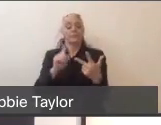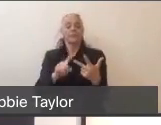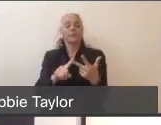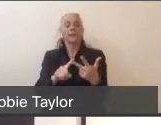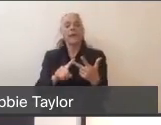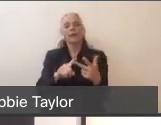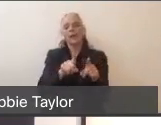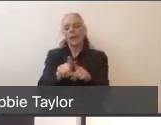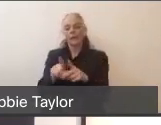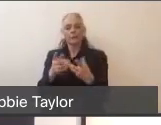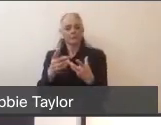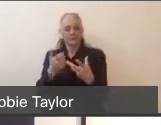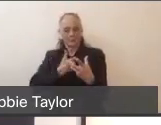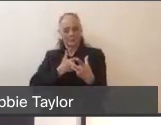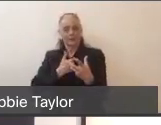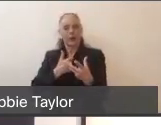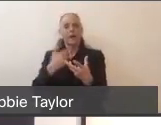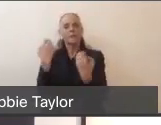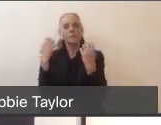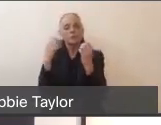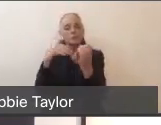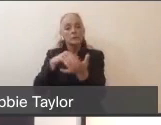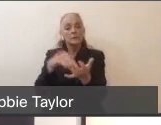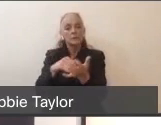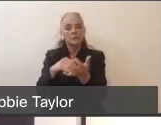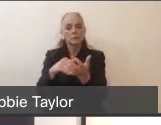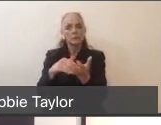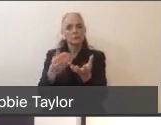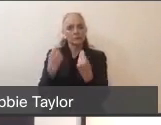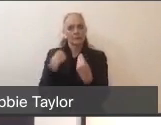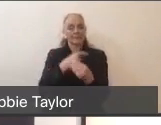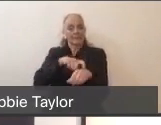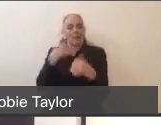who have this disease, because it is very unique. There are unique laboratory findings,